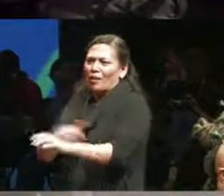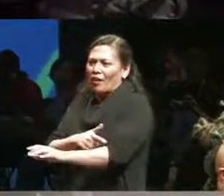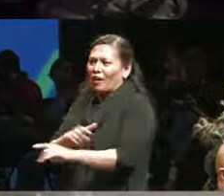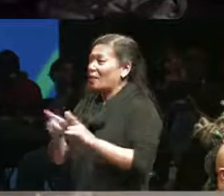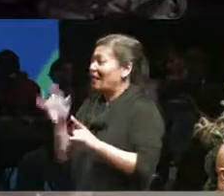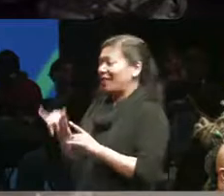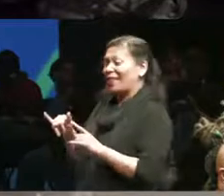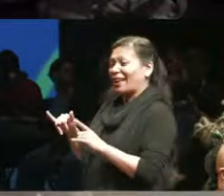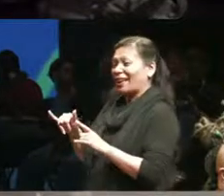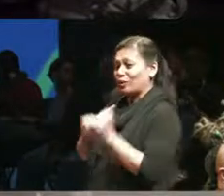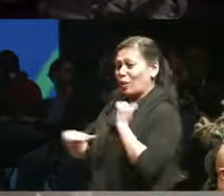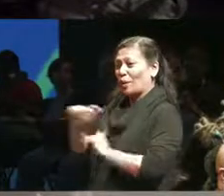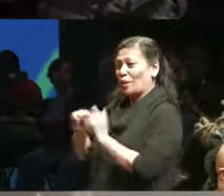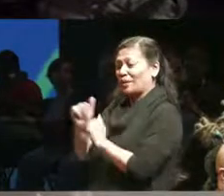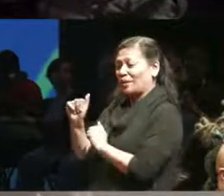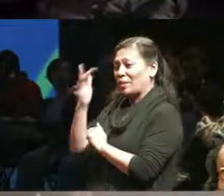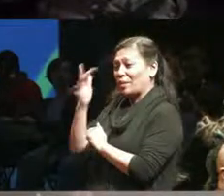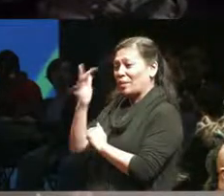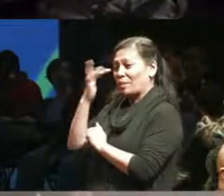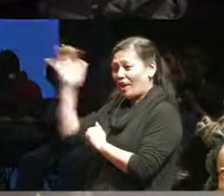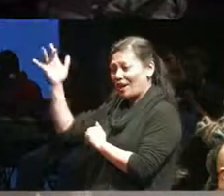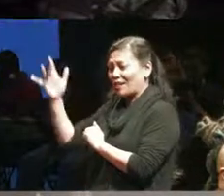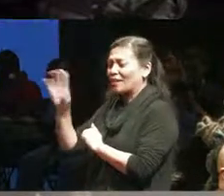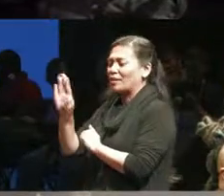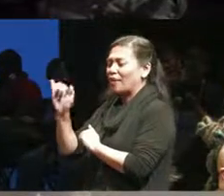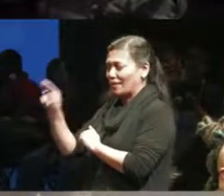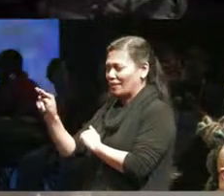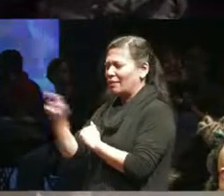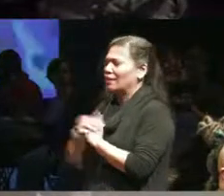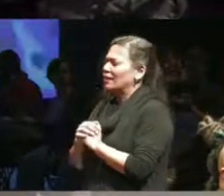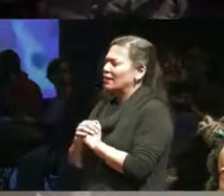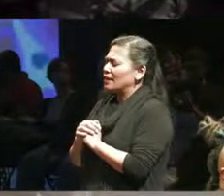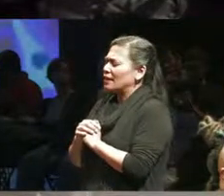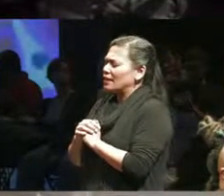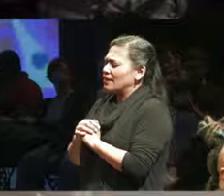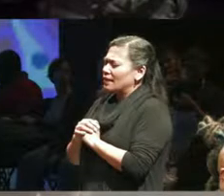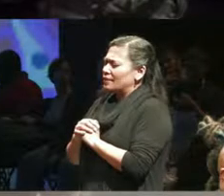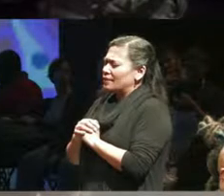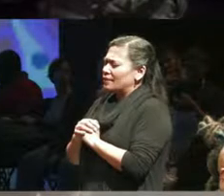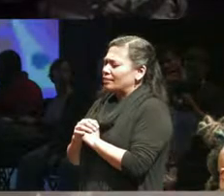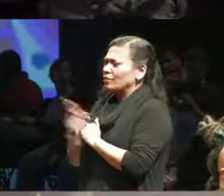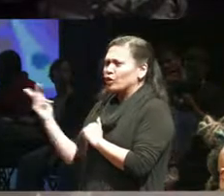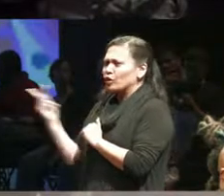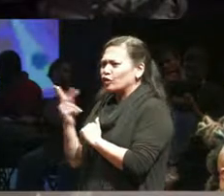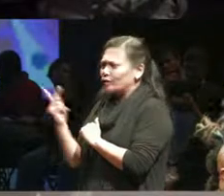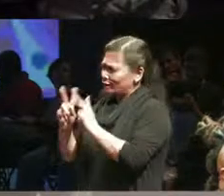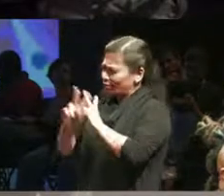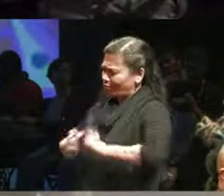Of Us me and Brian. It was um it was a need to discover something inside and